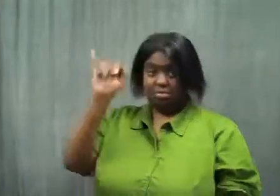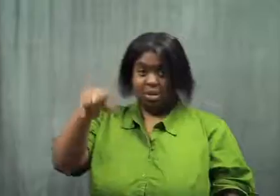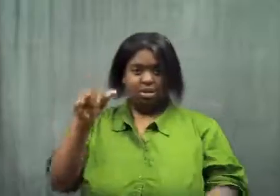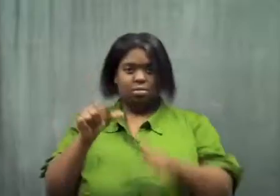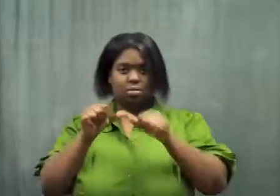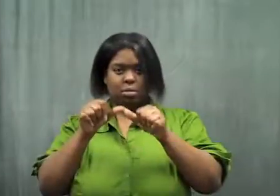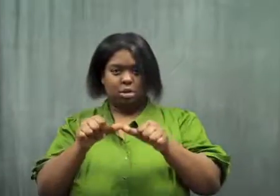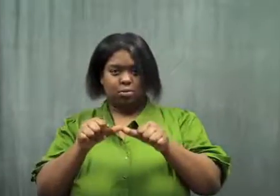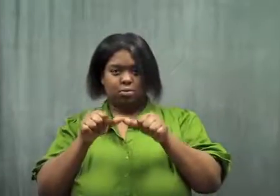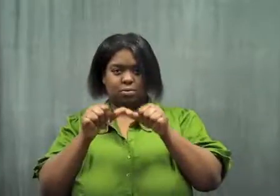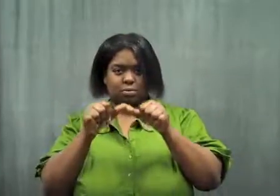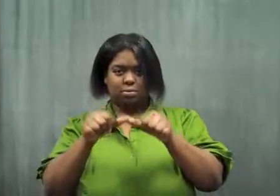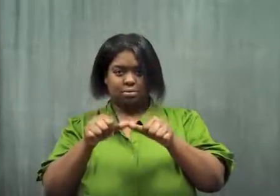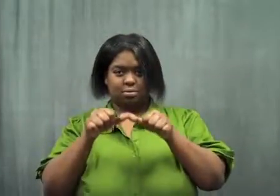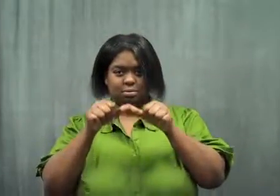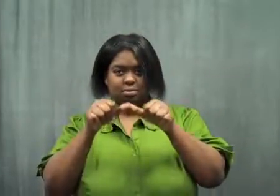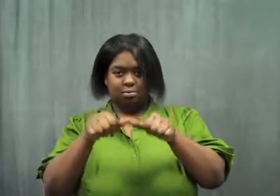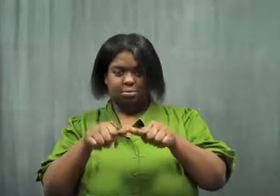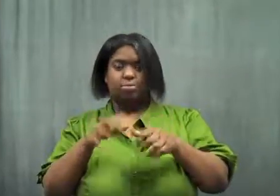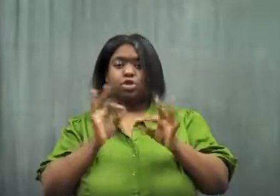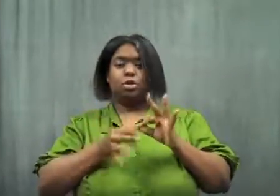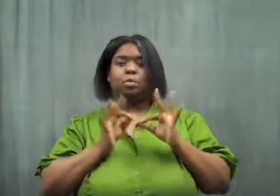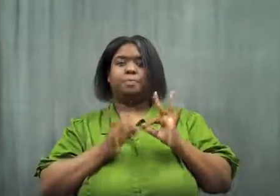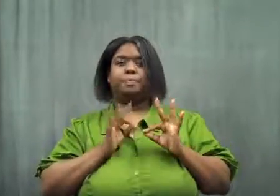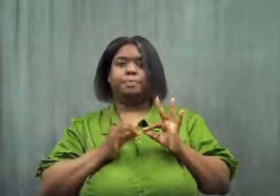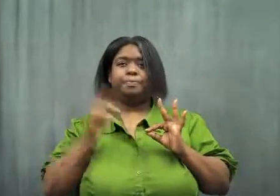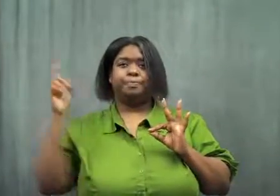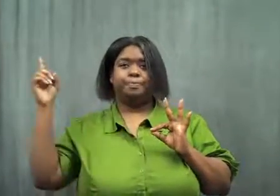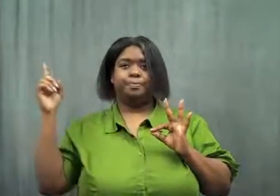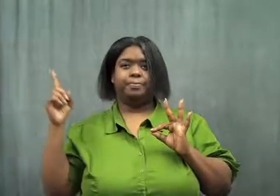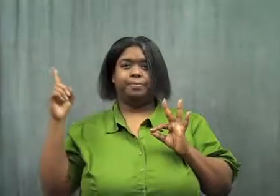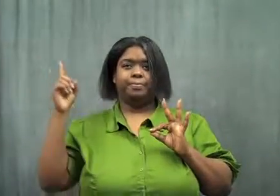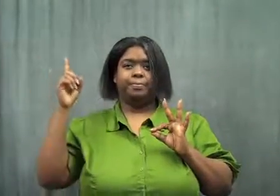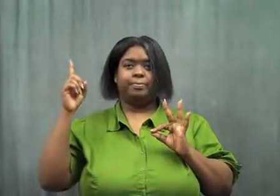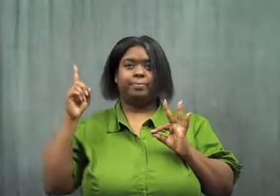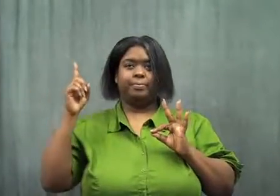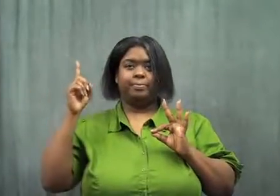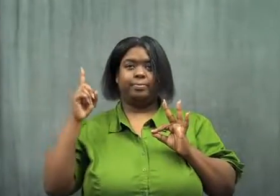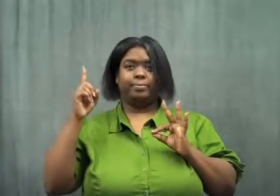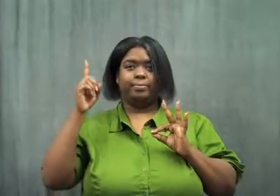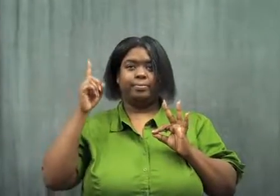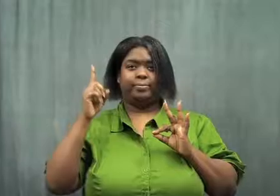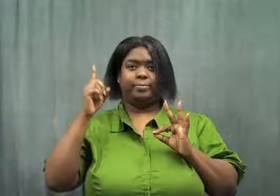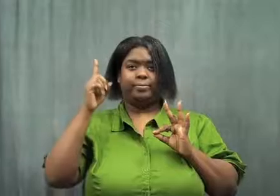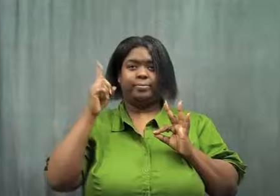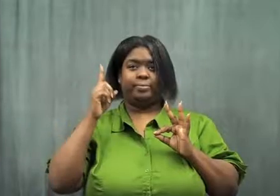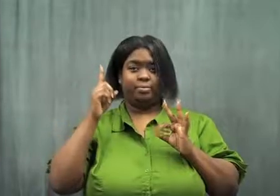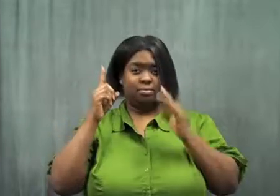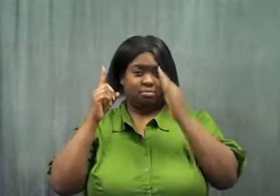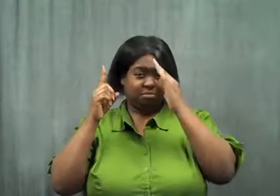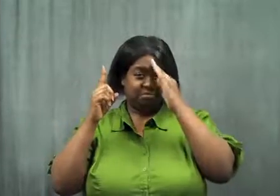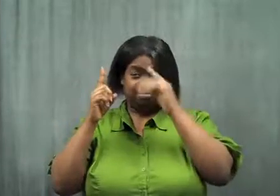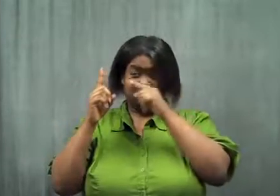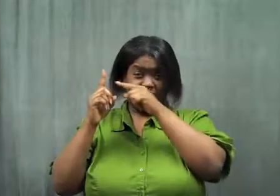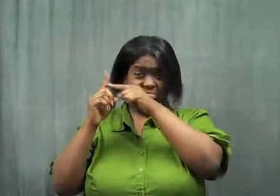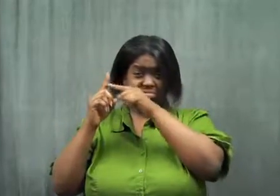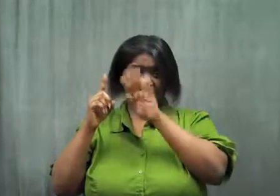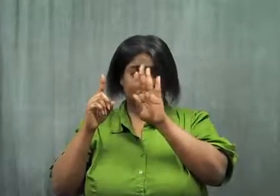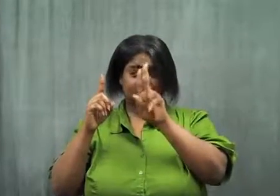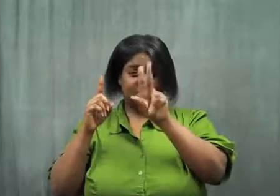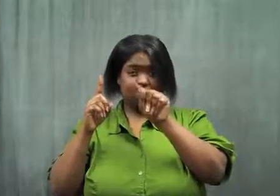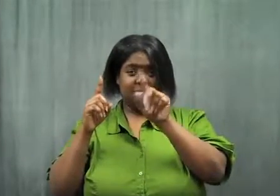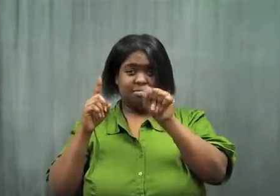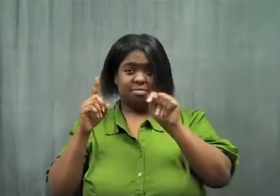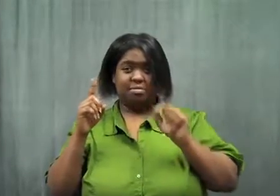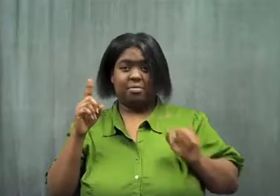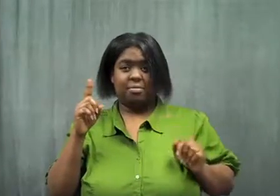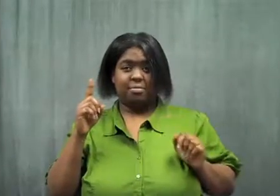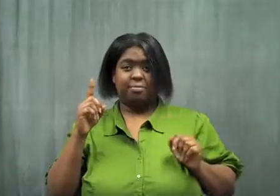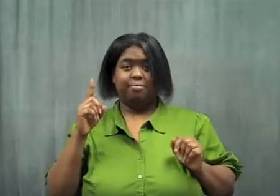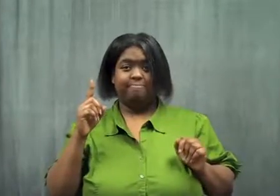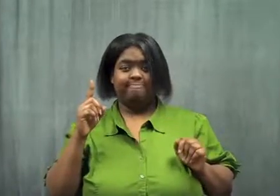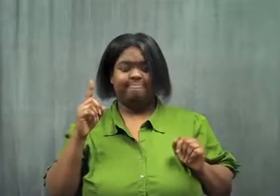He kept going, getting closer to the interpreter. His butt is eye level.